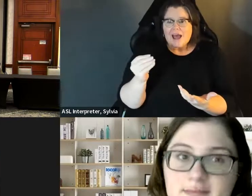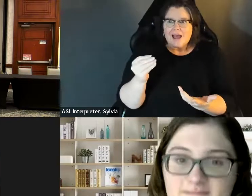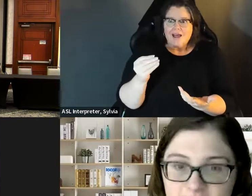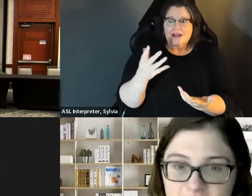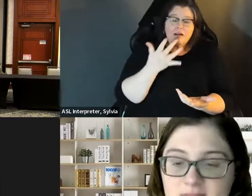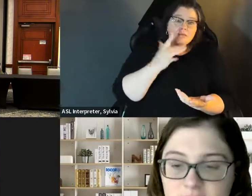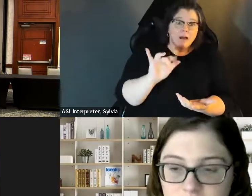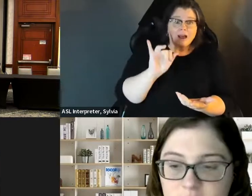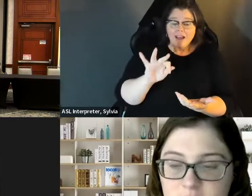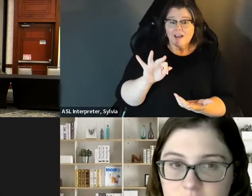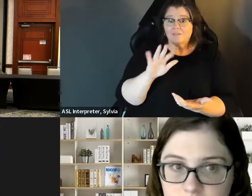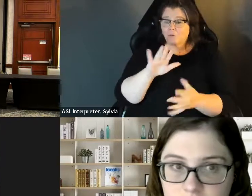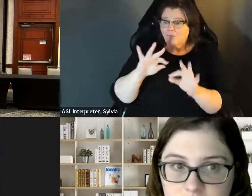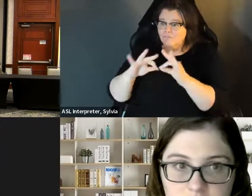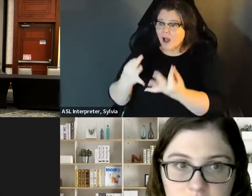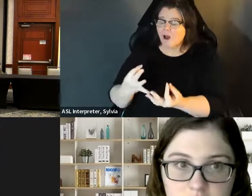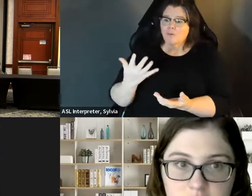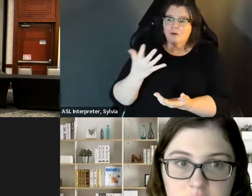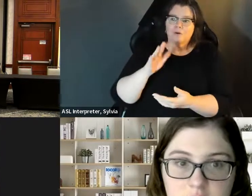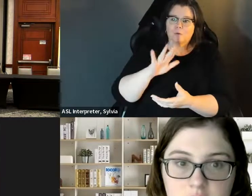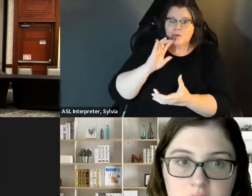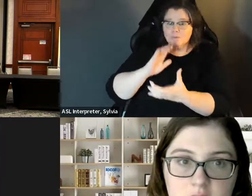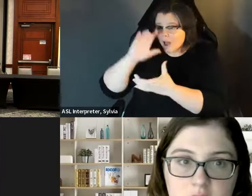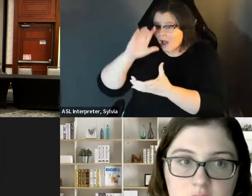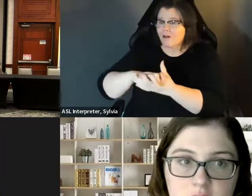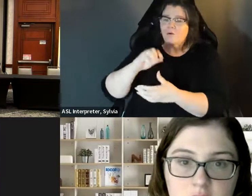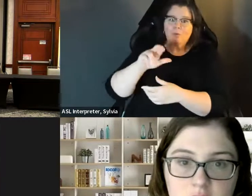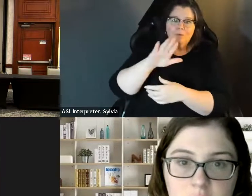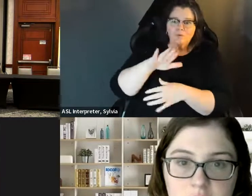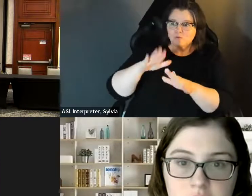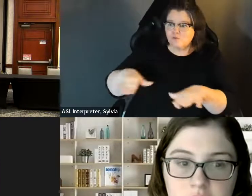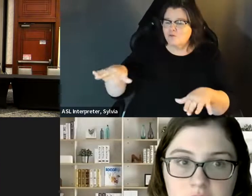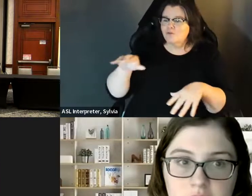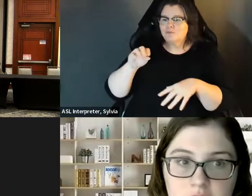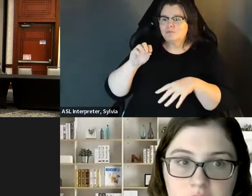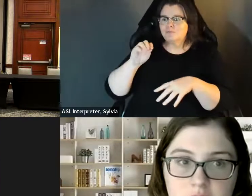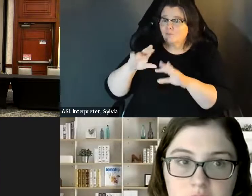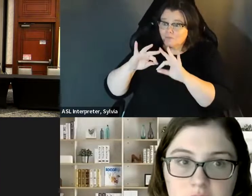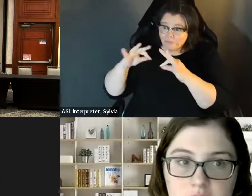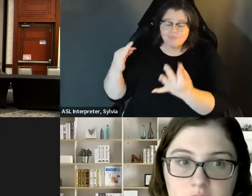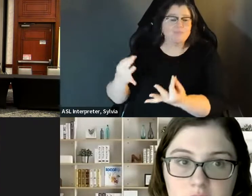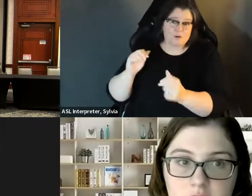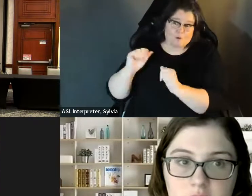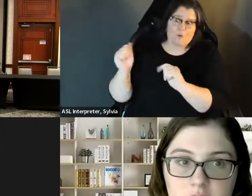with the positive and negative , make sure that you have your And one thing also with the positive and negative. Make sure that you have your family there to support you as well, because the whole family runs for office. family there to support you as well because the whole family runs for office. So if you have a spouse, if you have